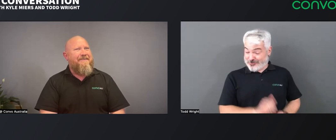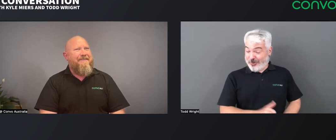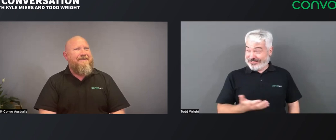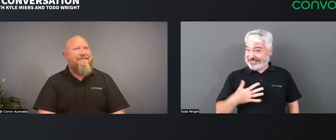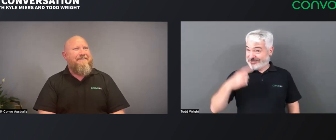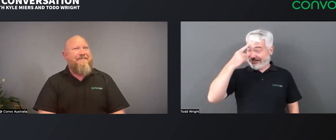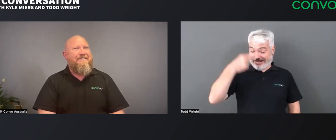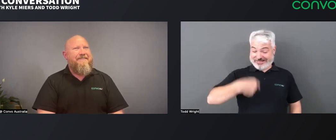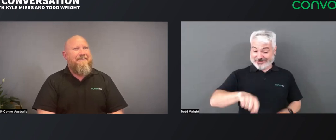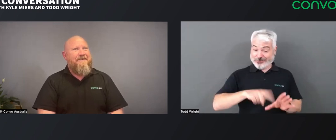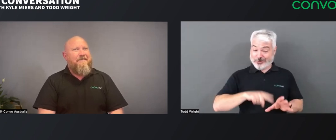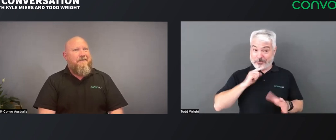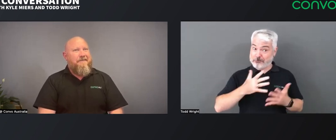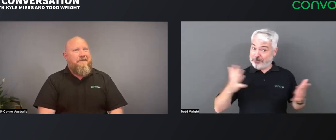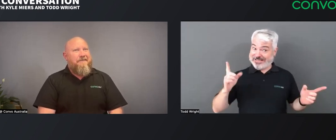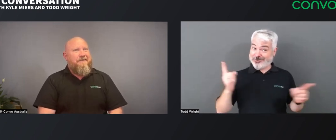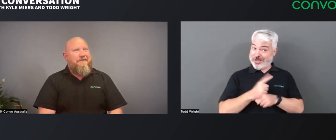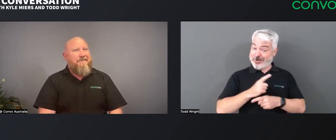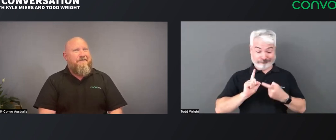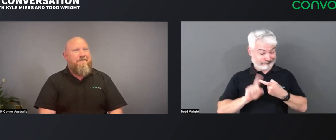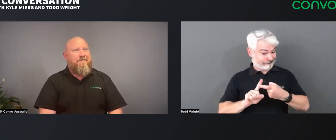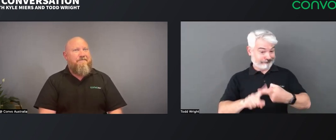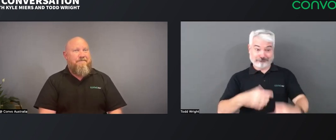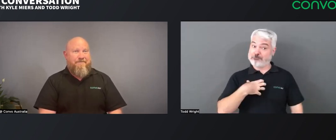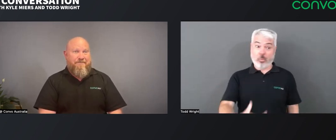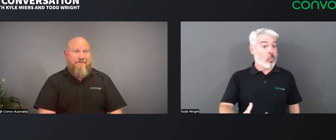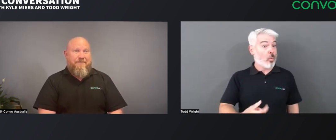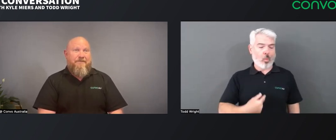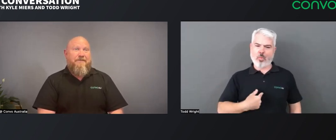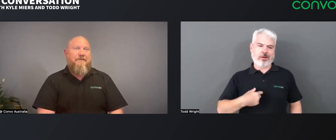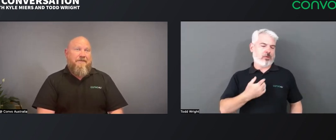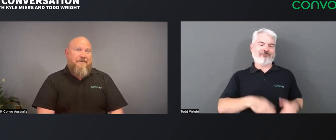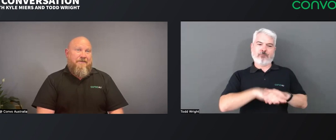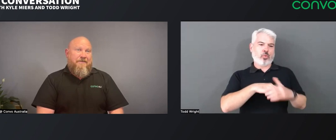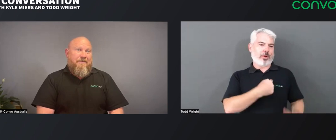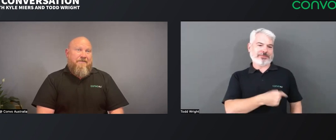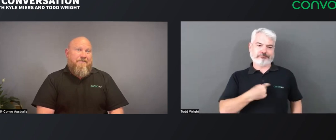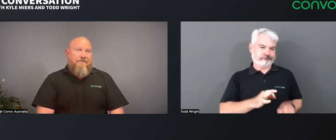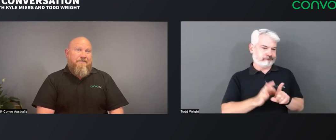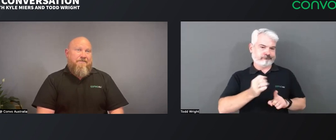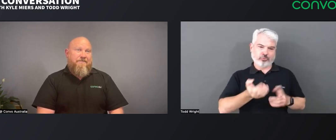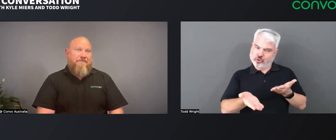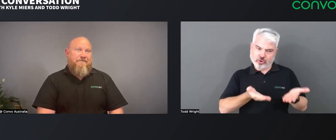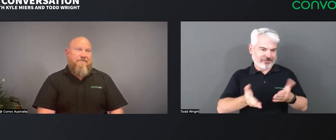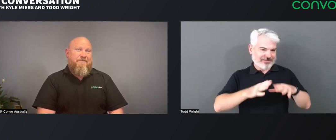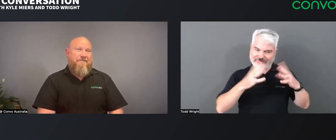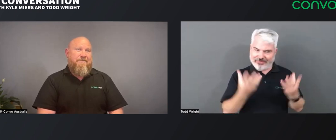Yeah, well it's interesting and you're right! I think this year there's going to be some big changes and you know we're still working on things, things are